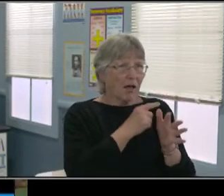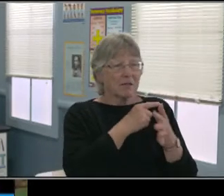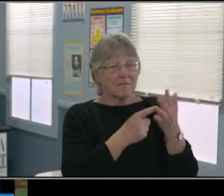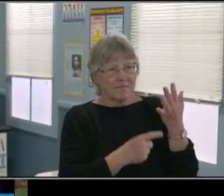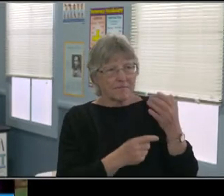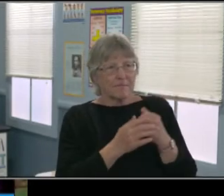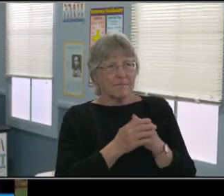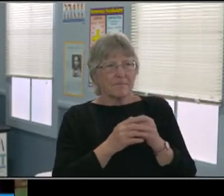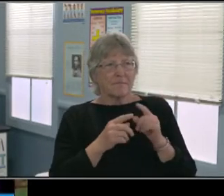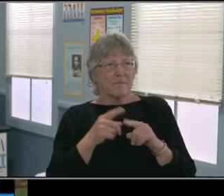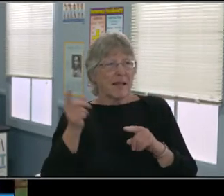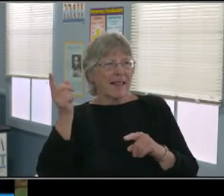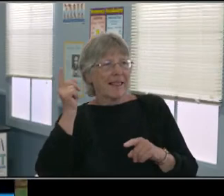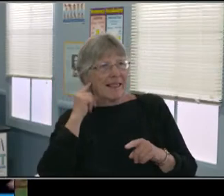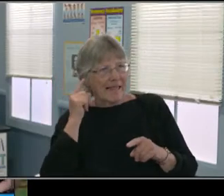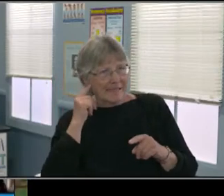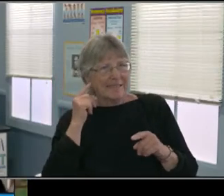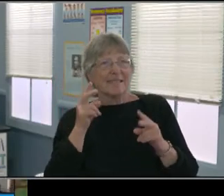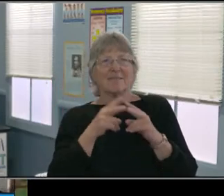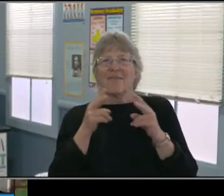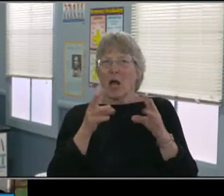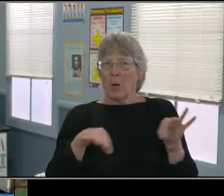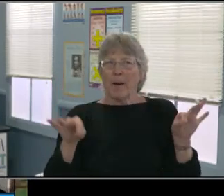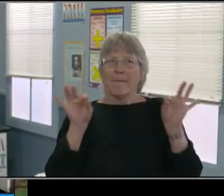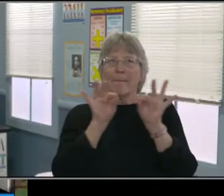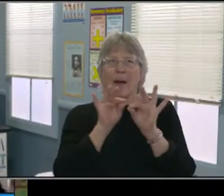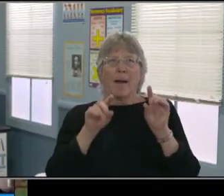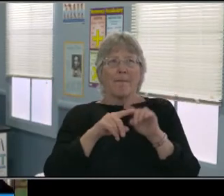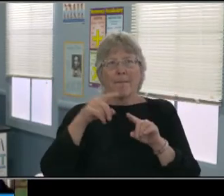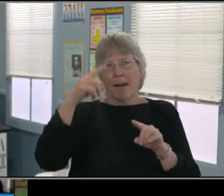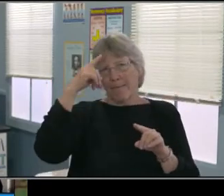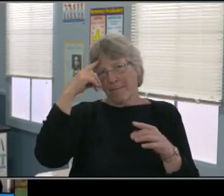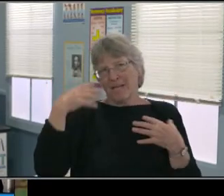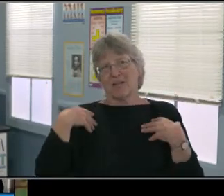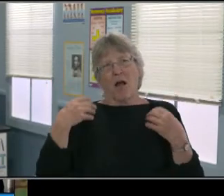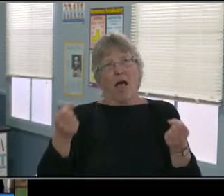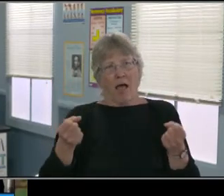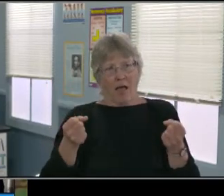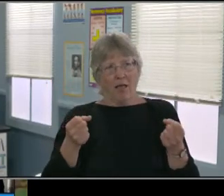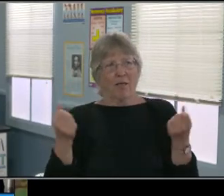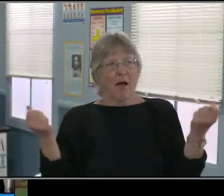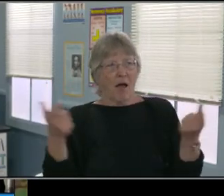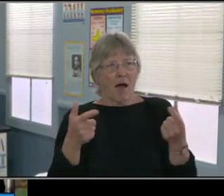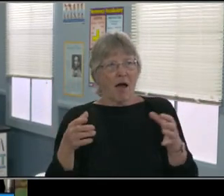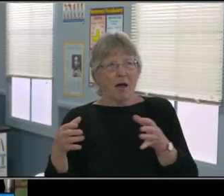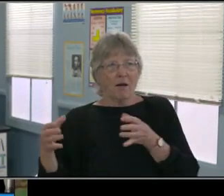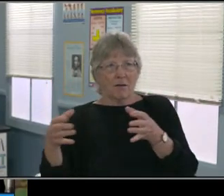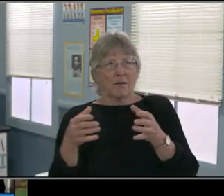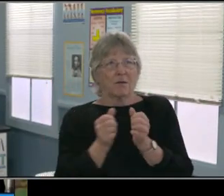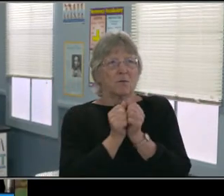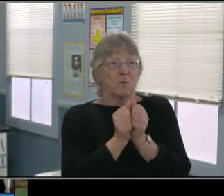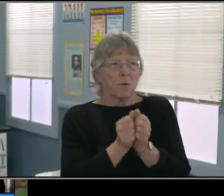but there are kids who are doing a lot better at home with virtual learning. So we need to acknowledge and be able to address concerns